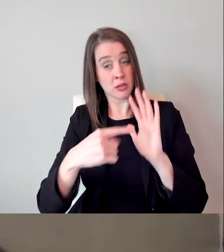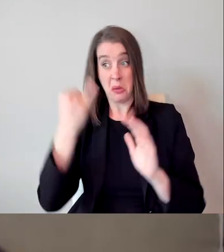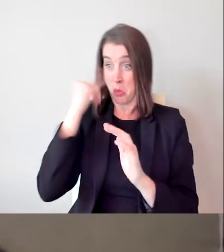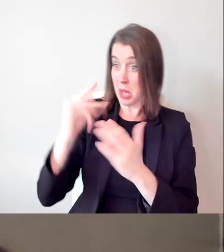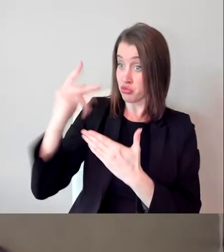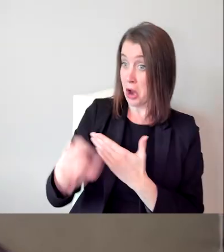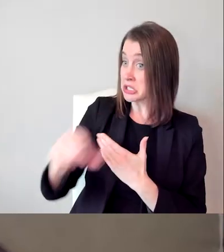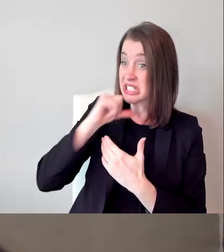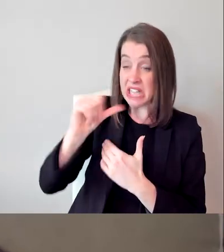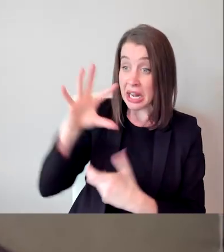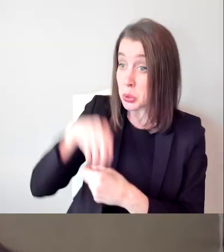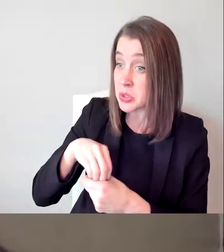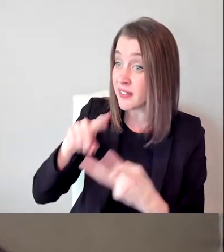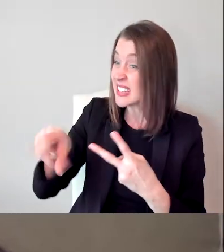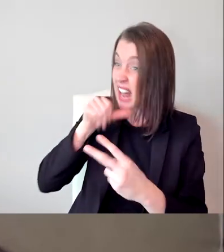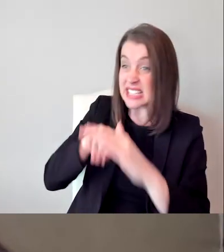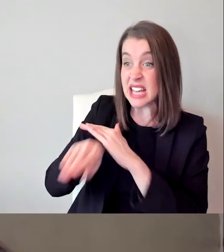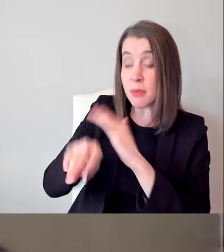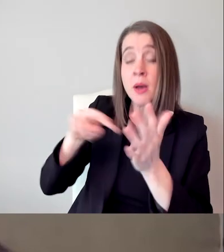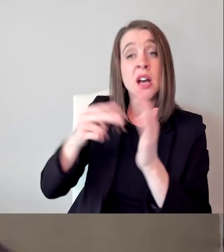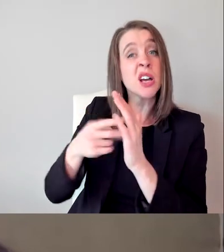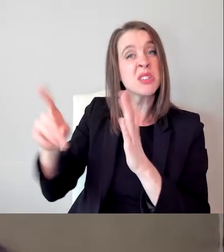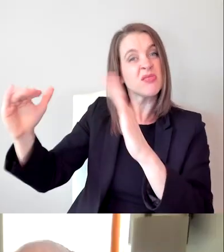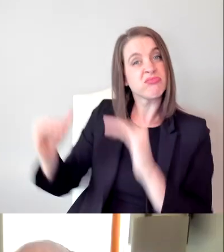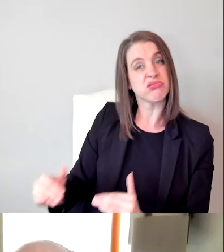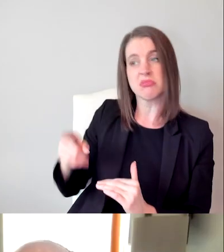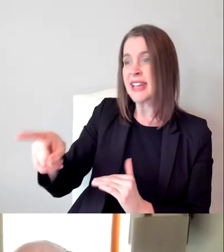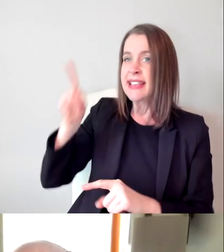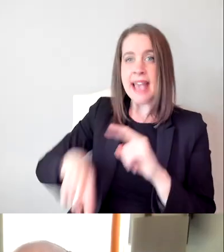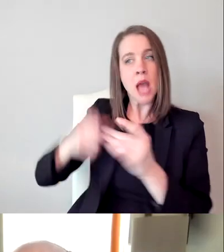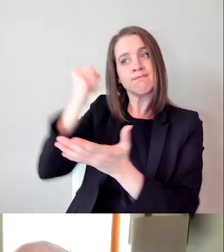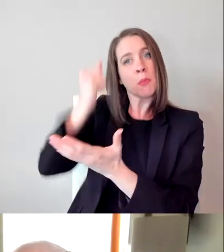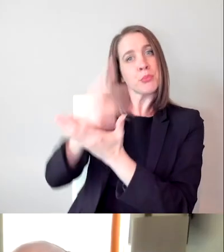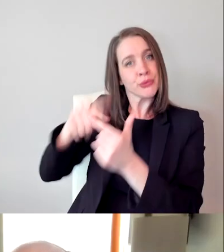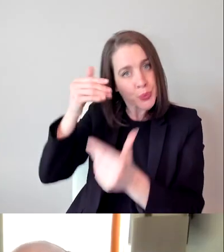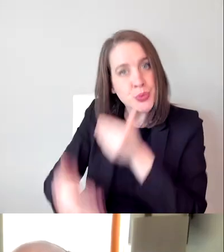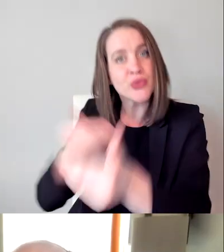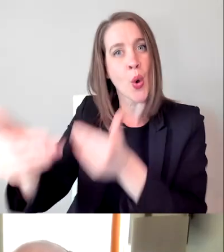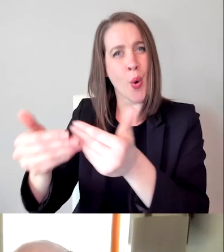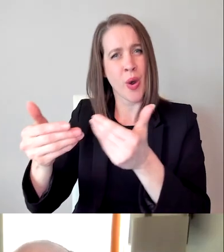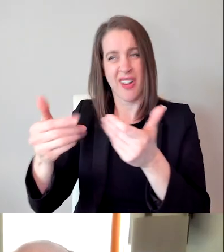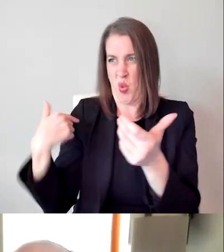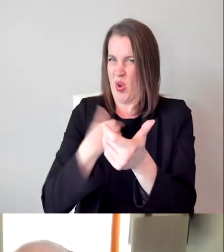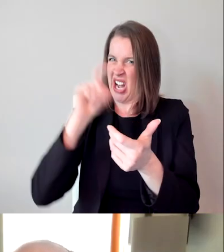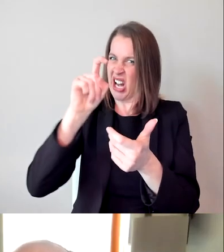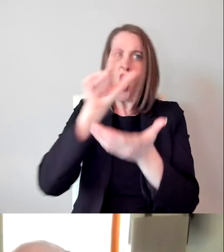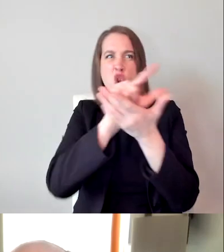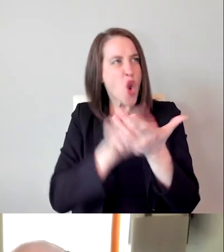then they don't get the status that they need to go forward. It has to be like legislated for it to actually happen.